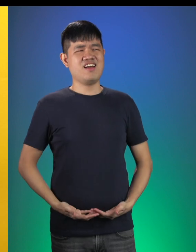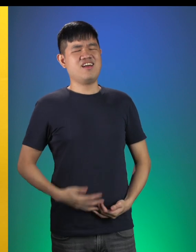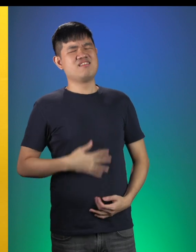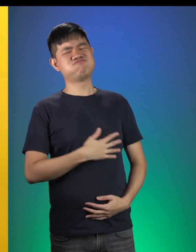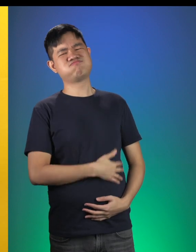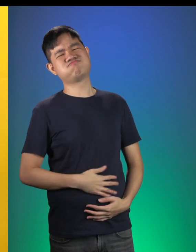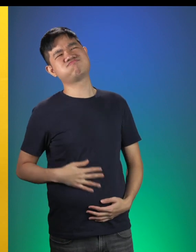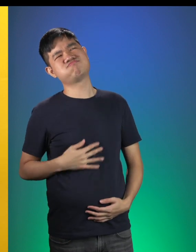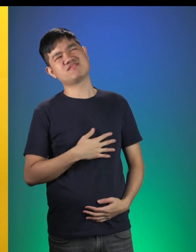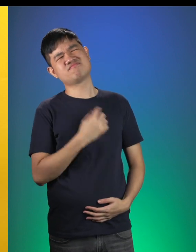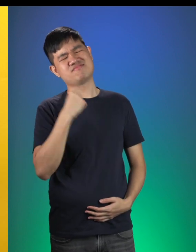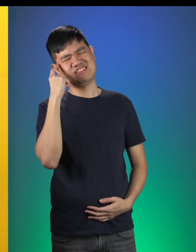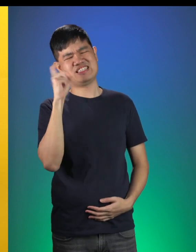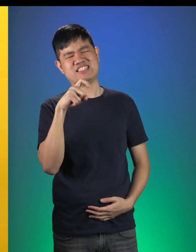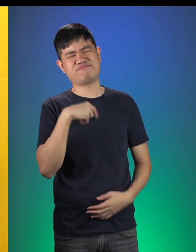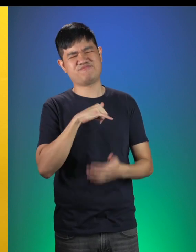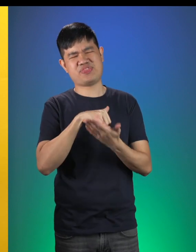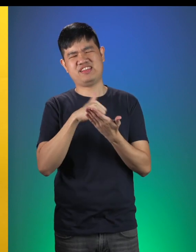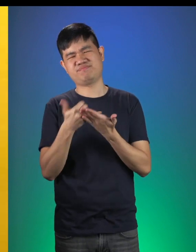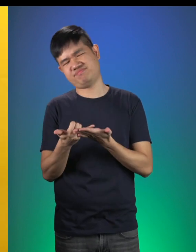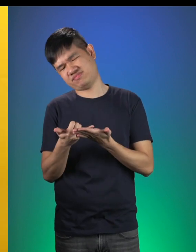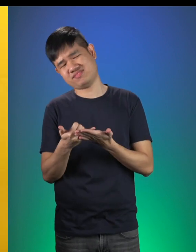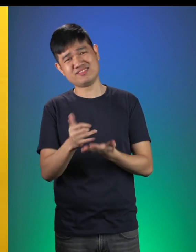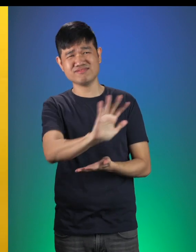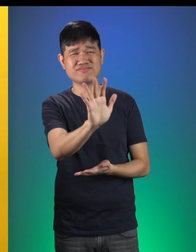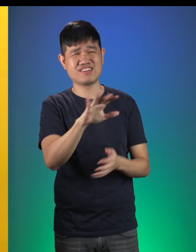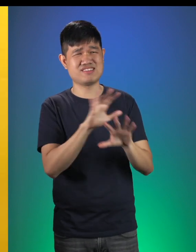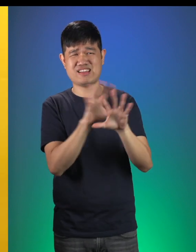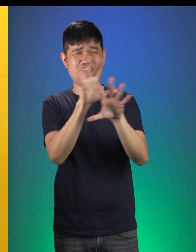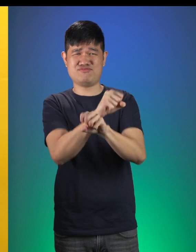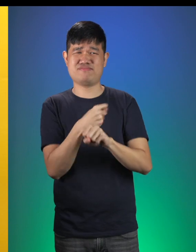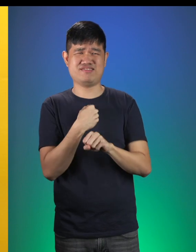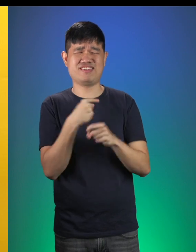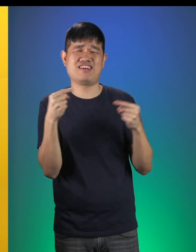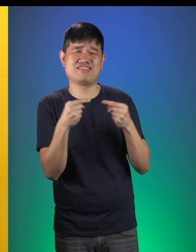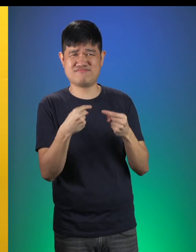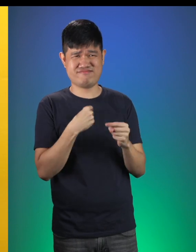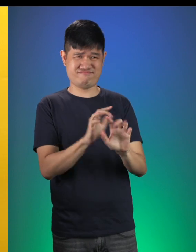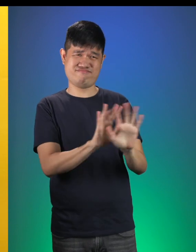I think I need to lie down. But please don’t catch me or hurt me?